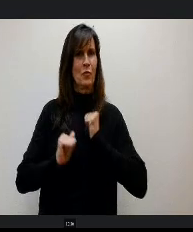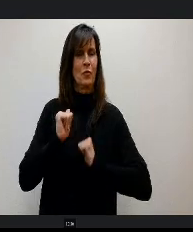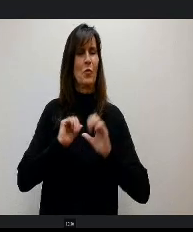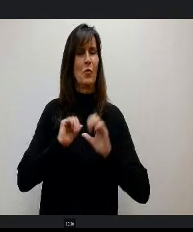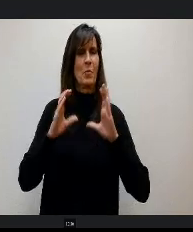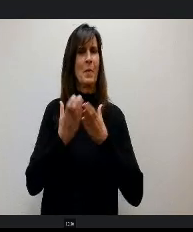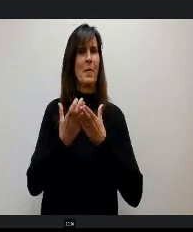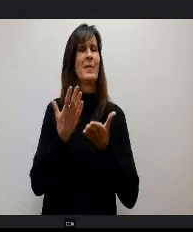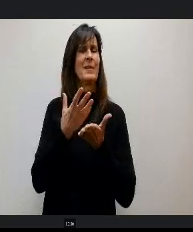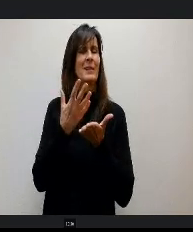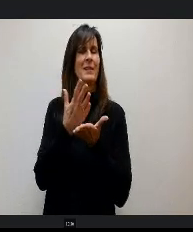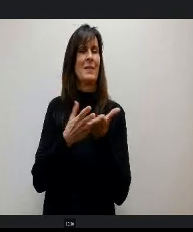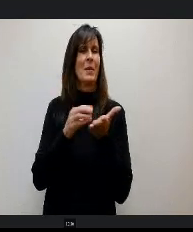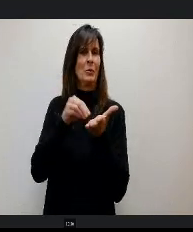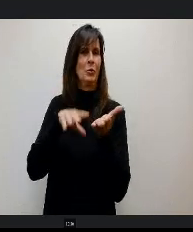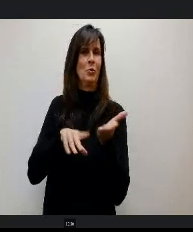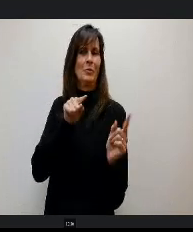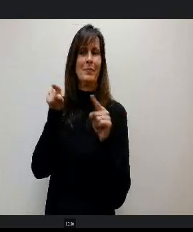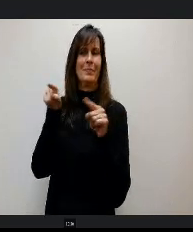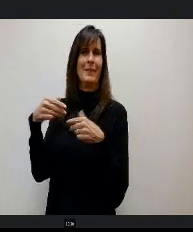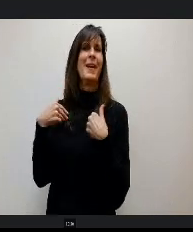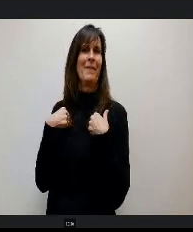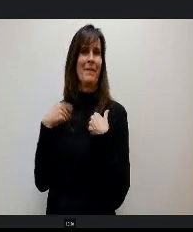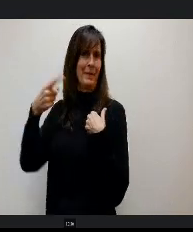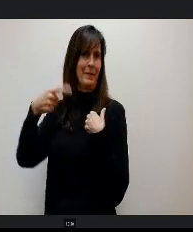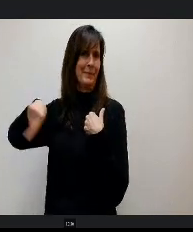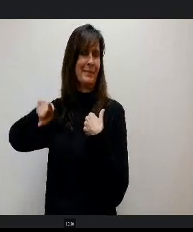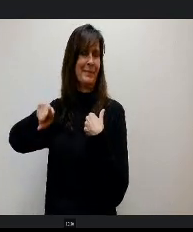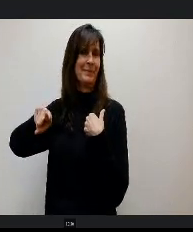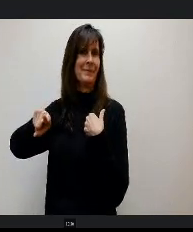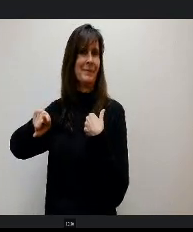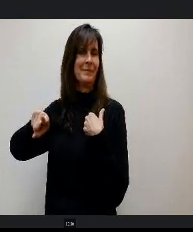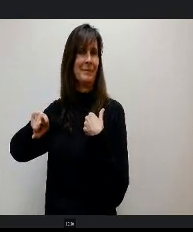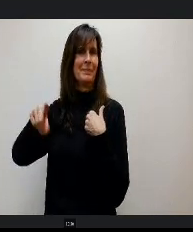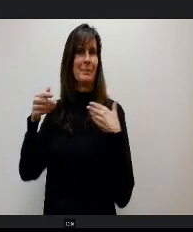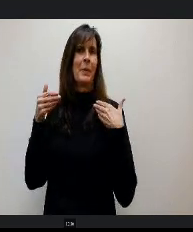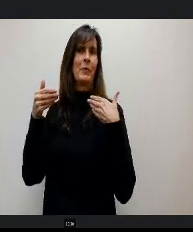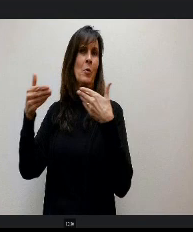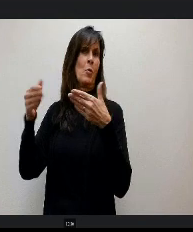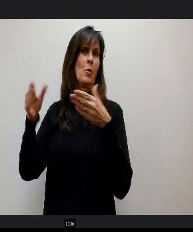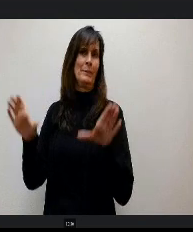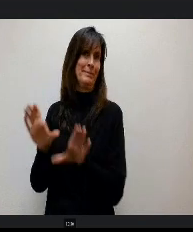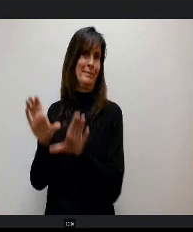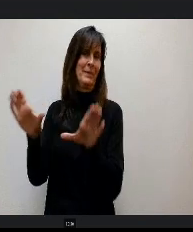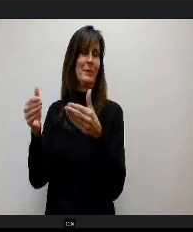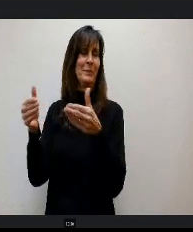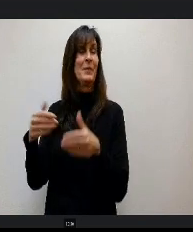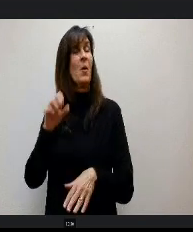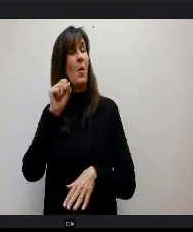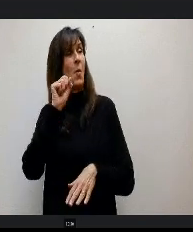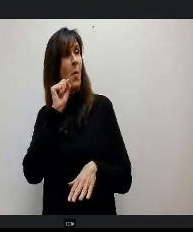that as well over there and they're going to be going and doing their thing here. OK, I'm just sorry, trying